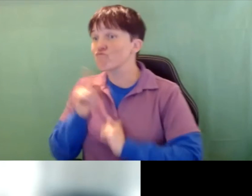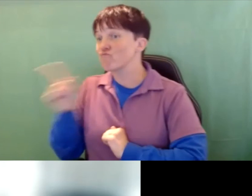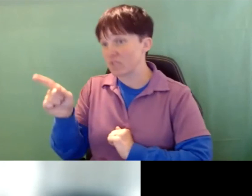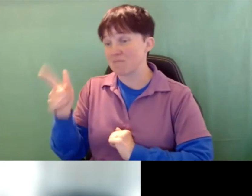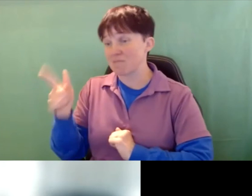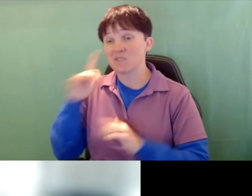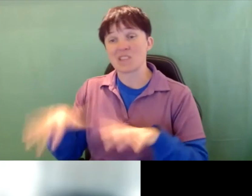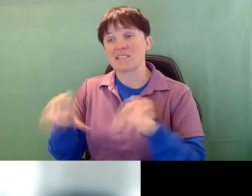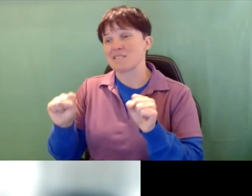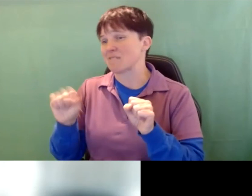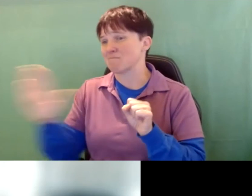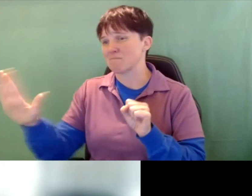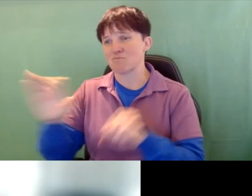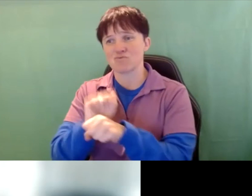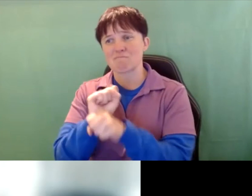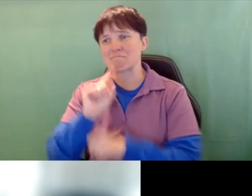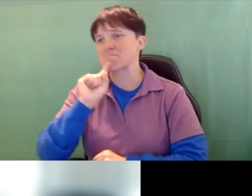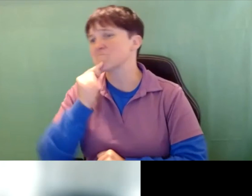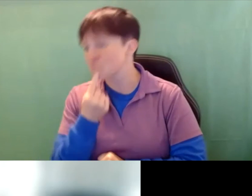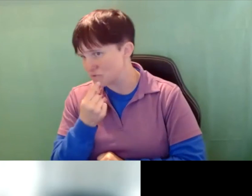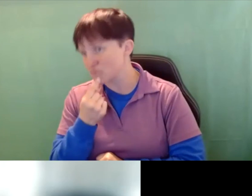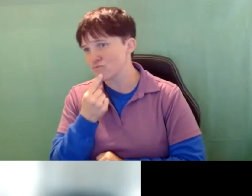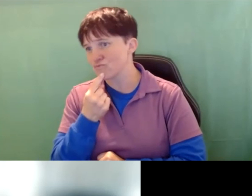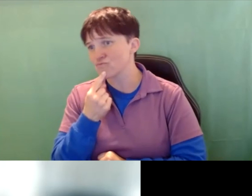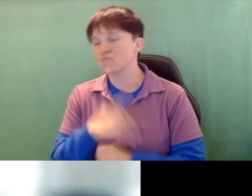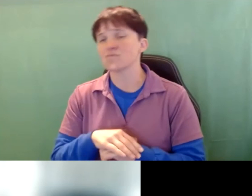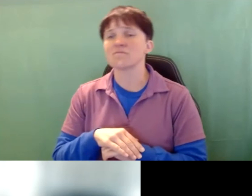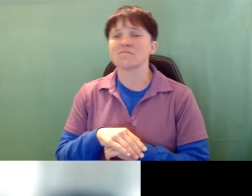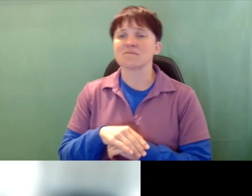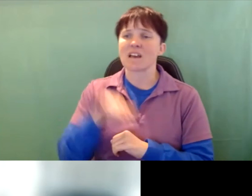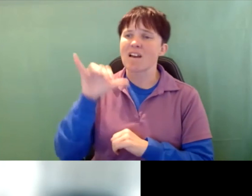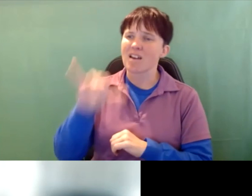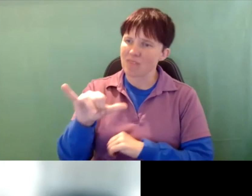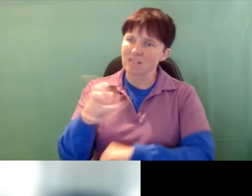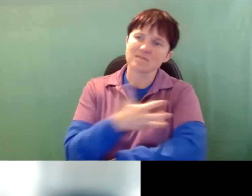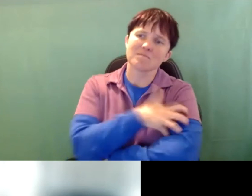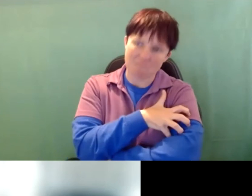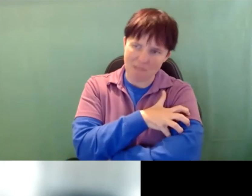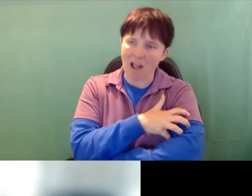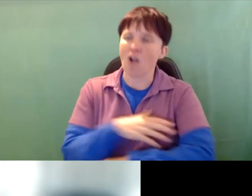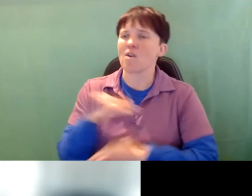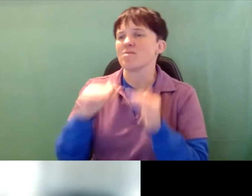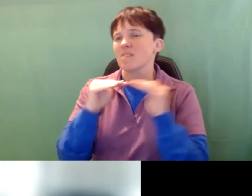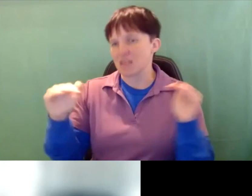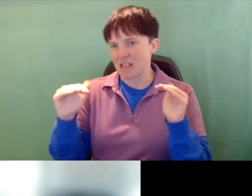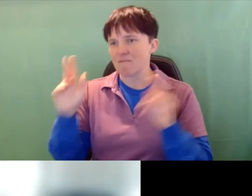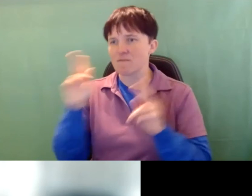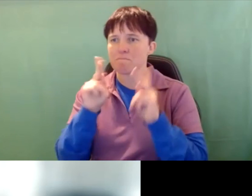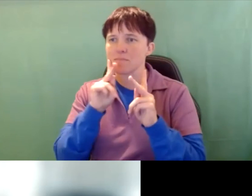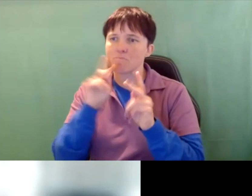seriously. and that's that's the caliber the level of people we're trying to cultivate.